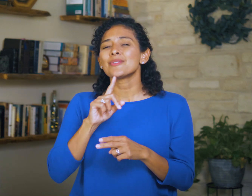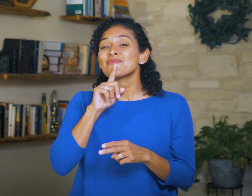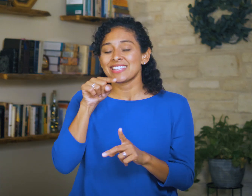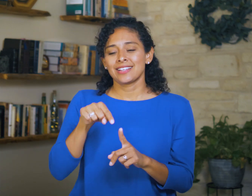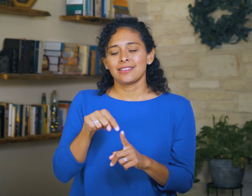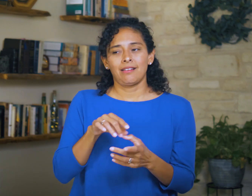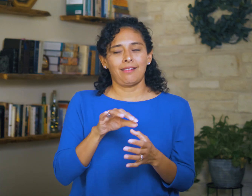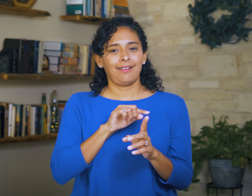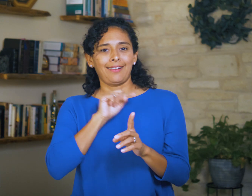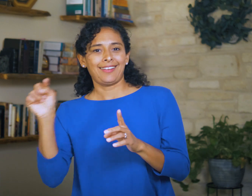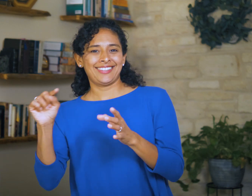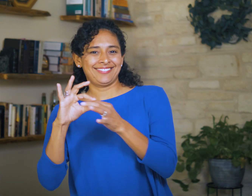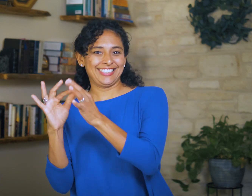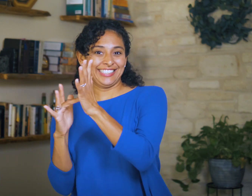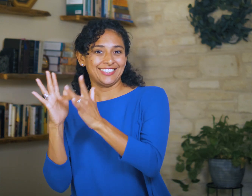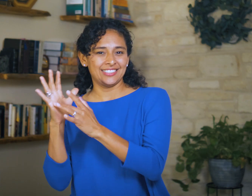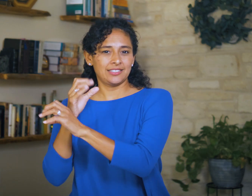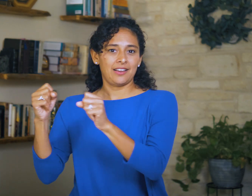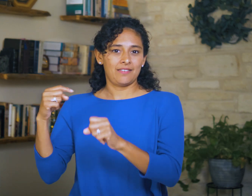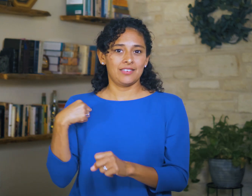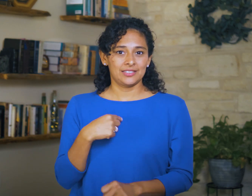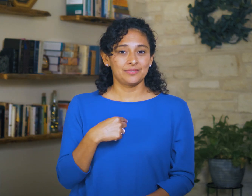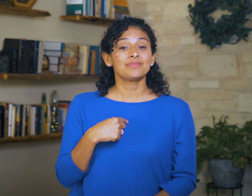but they actually tell the story of Jesus redeeming us.